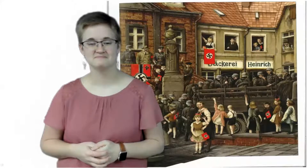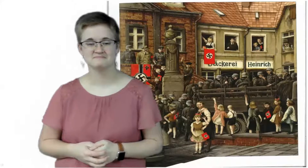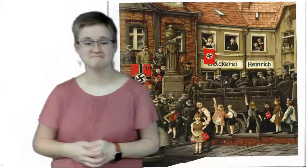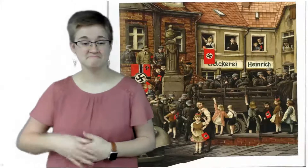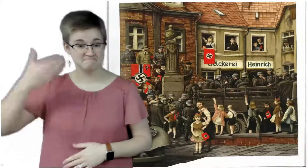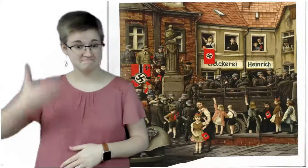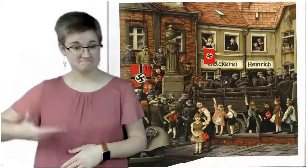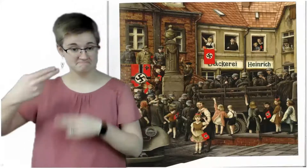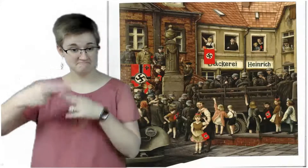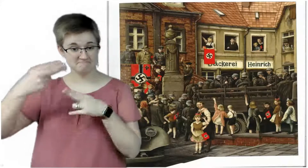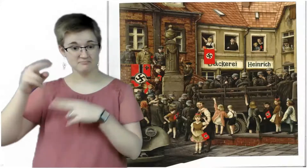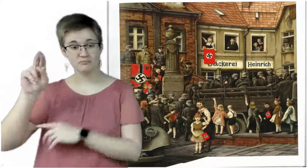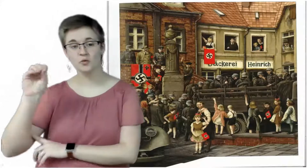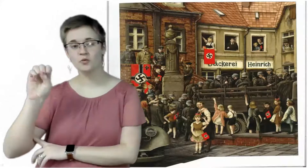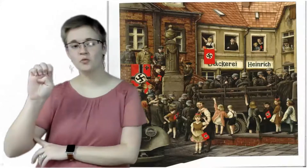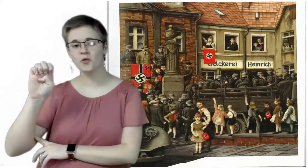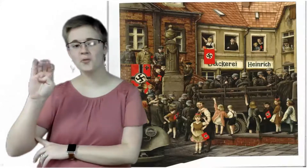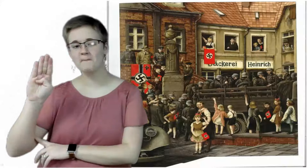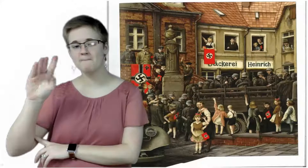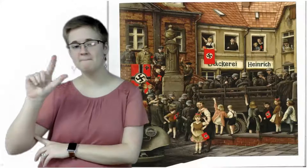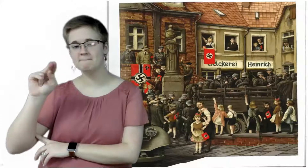My name is Rose Blanche.